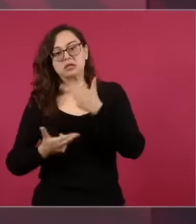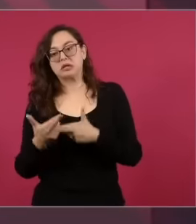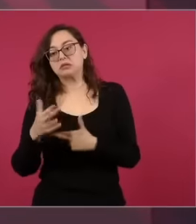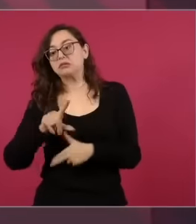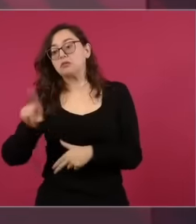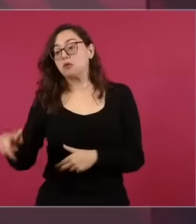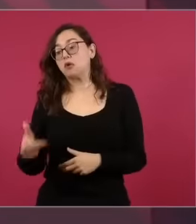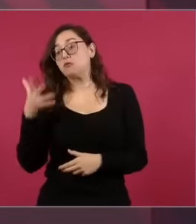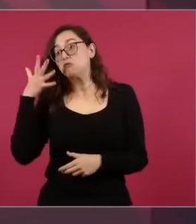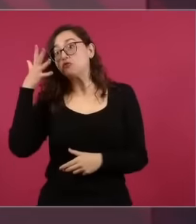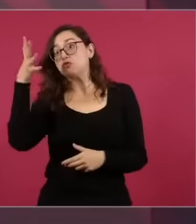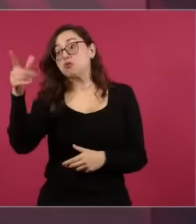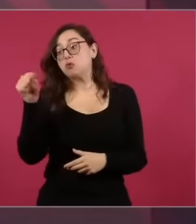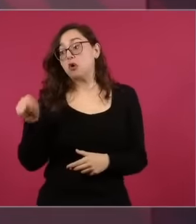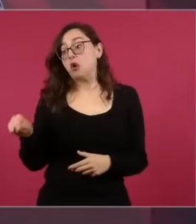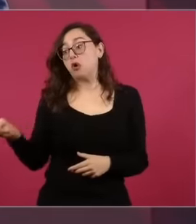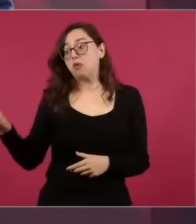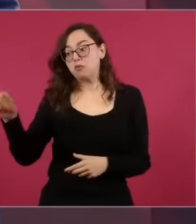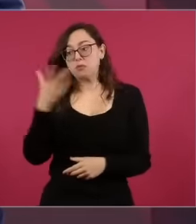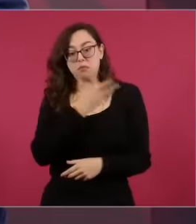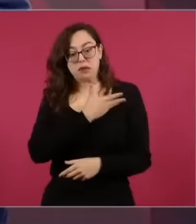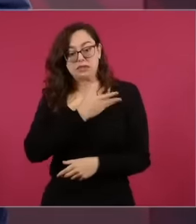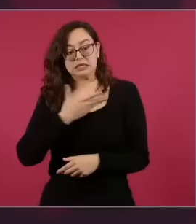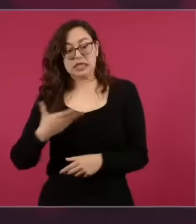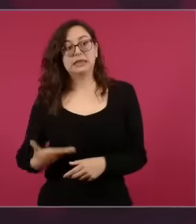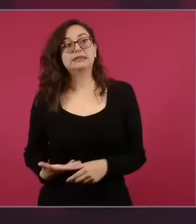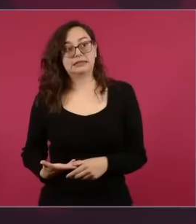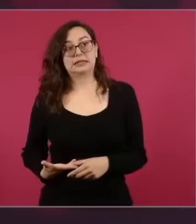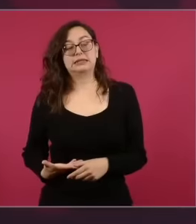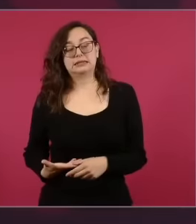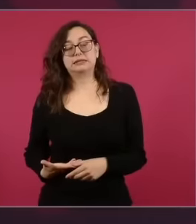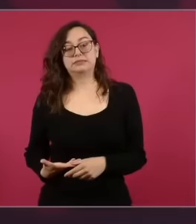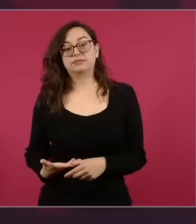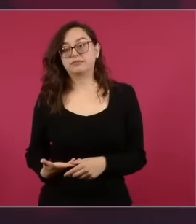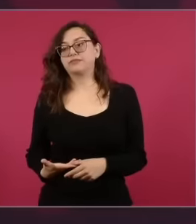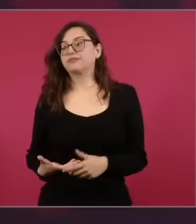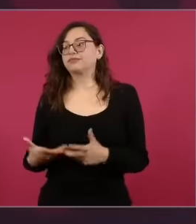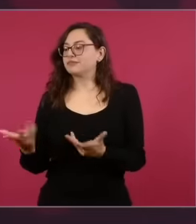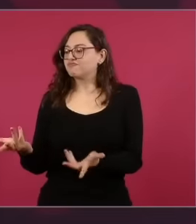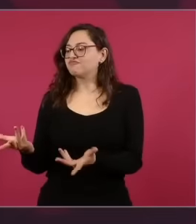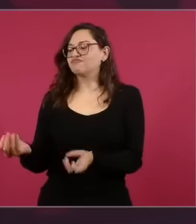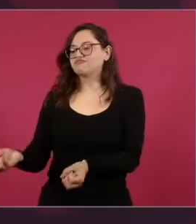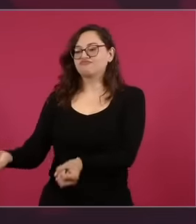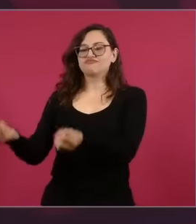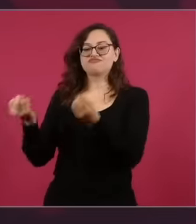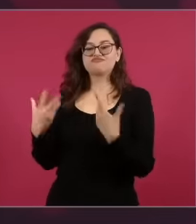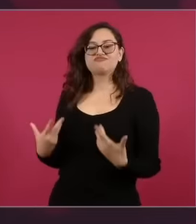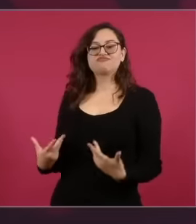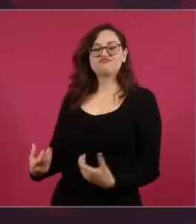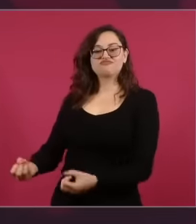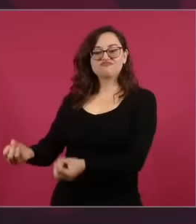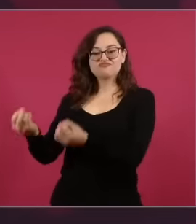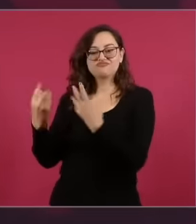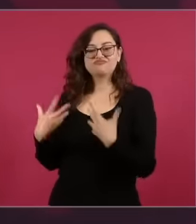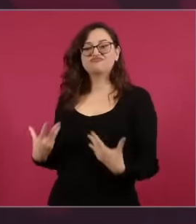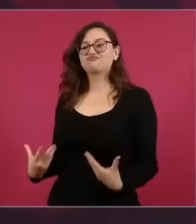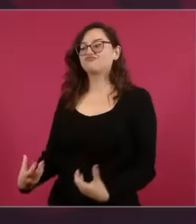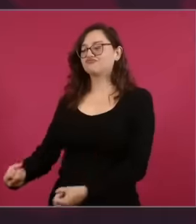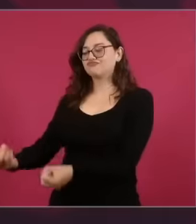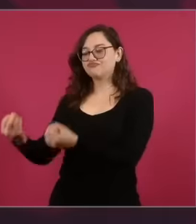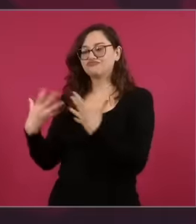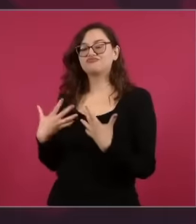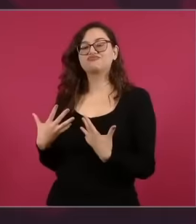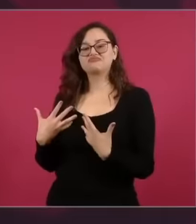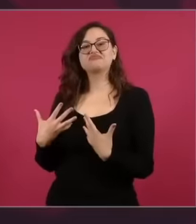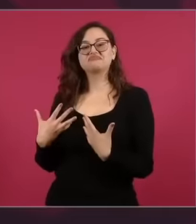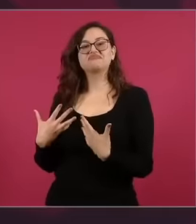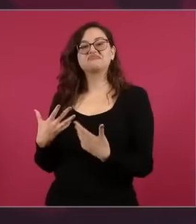become president of Mexico and those young people were going to do the job better